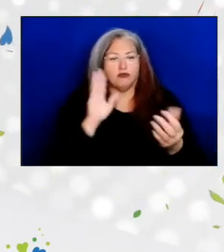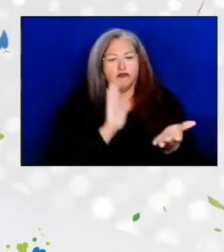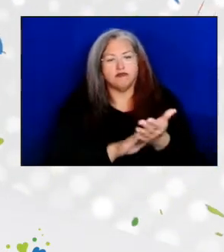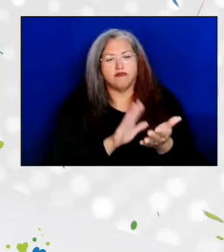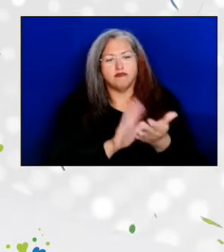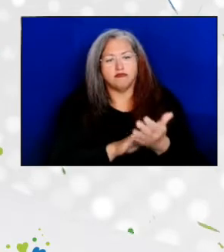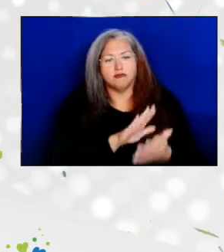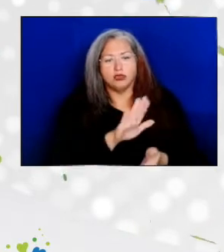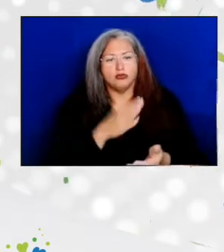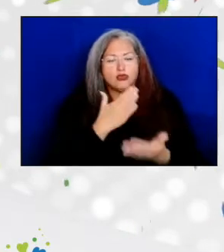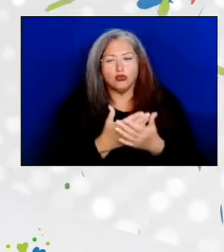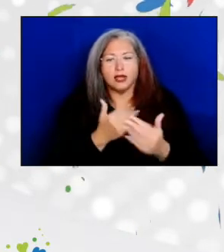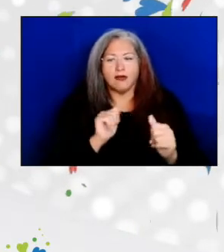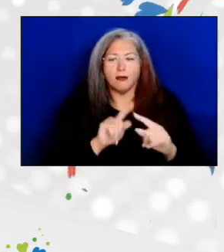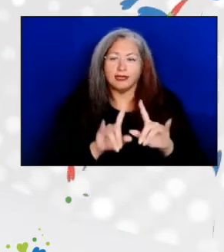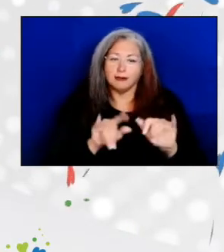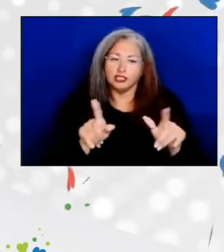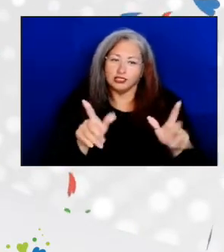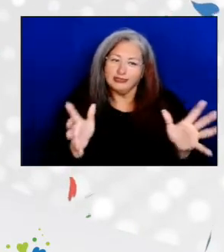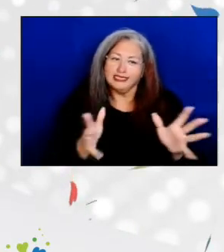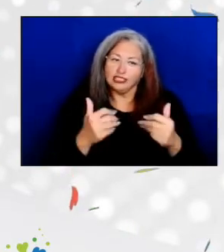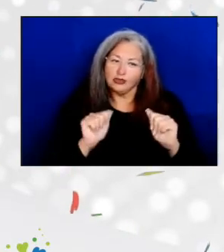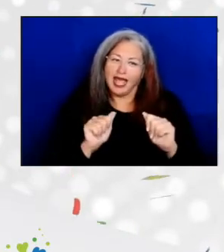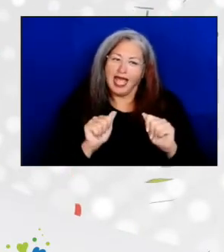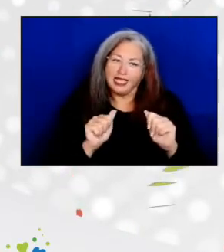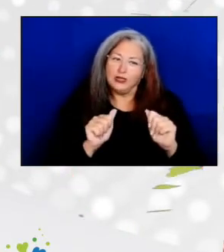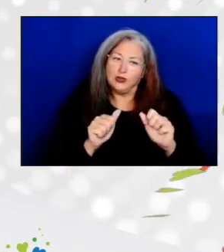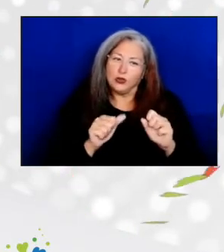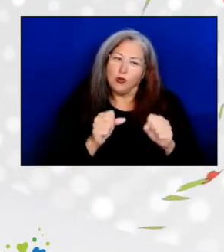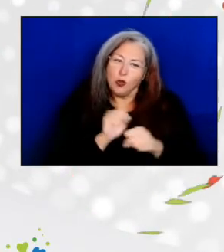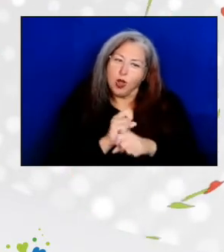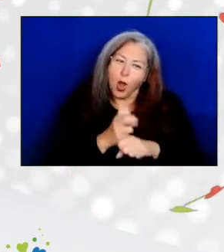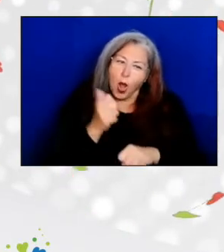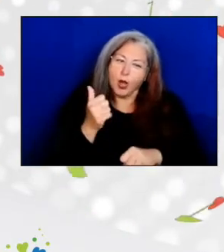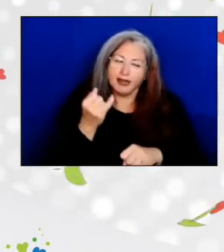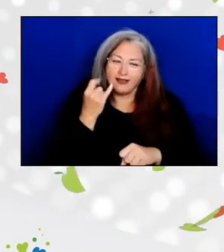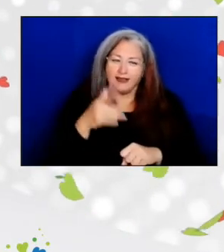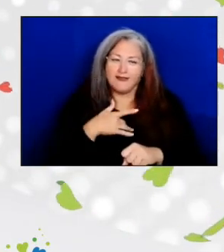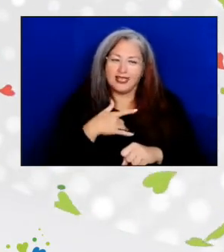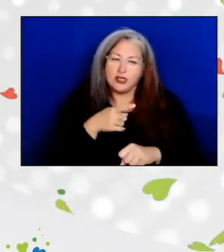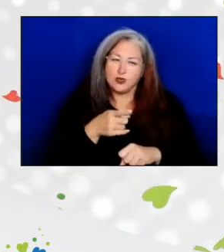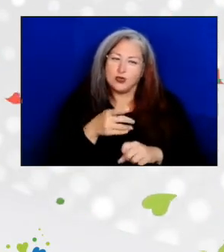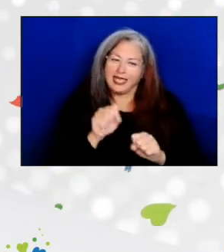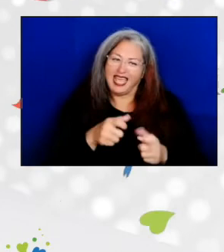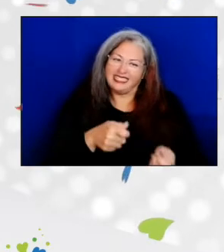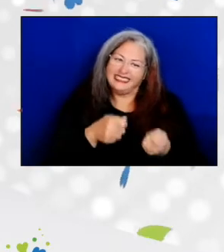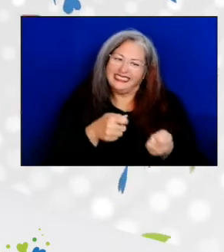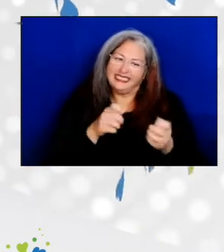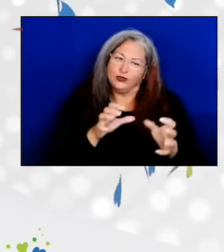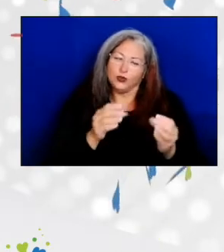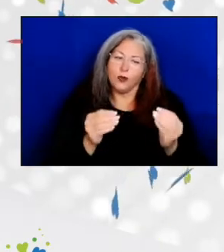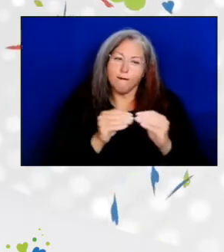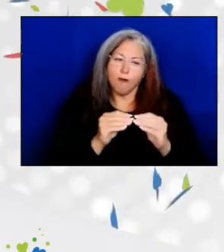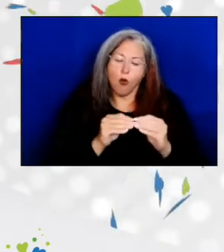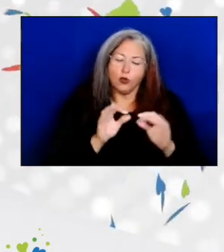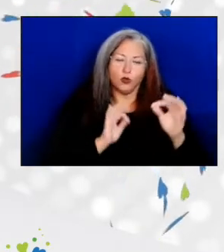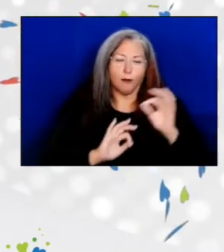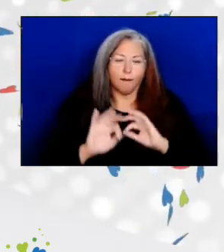while encouraging you to stretch a bit farther if she thinks there may be more you could do to benefit others in the nutrition program